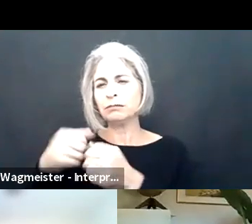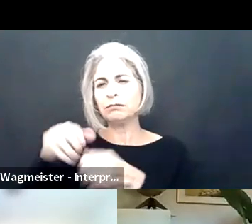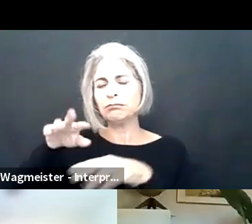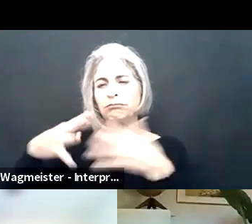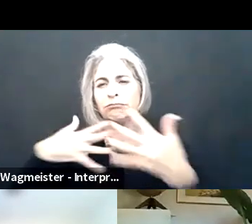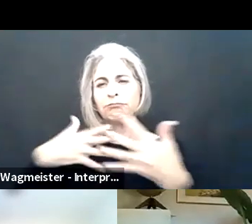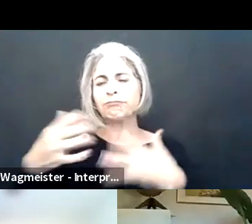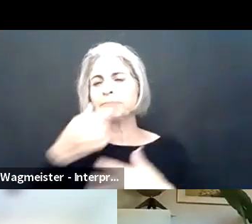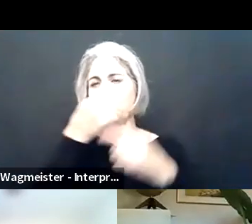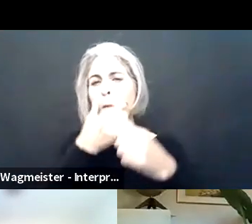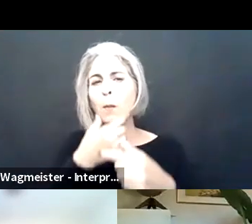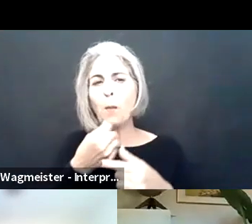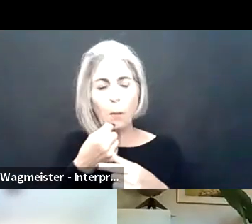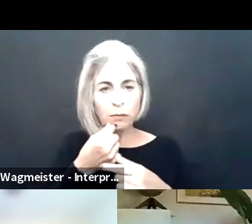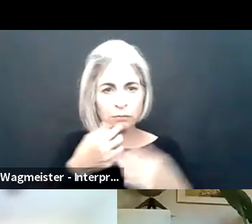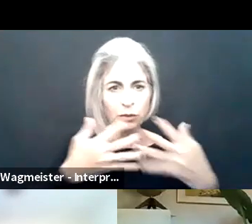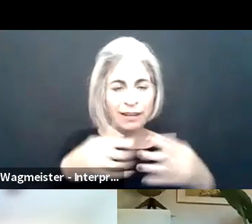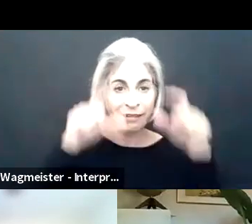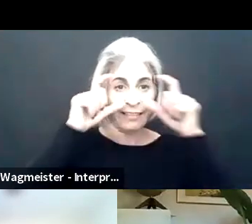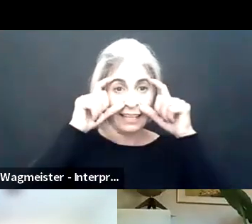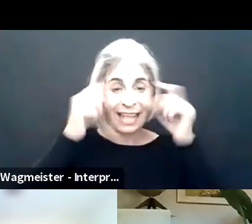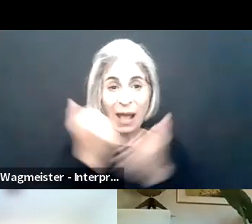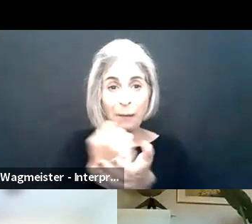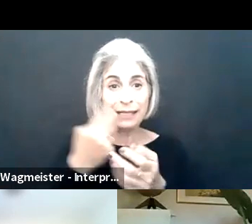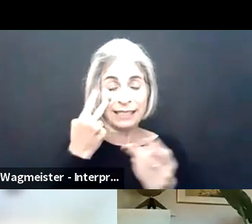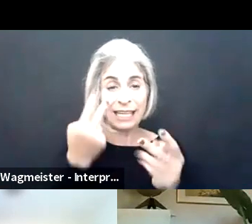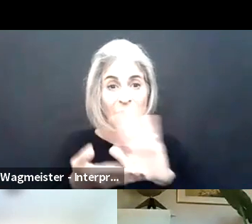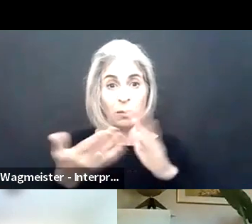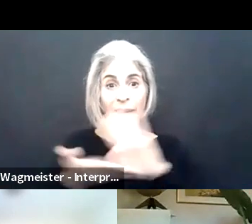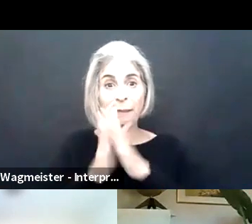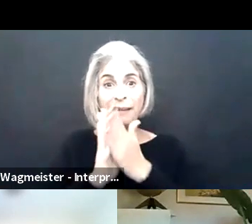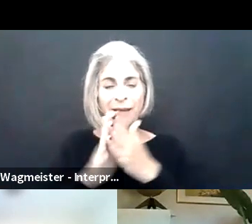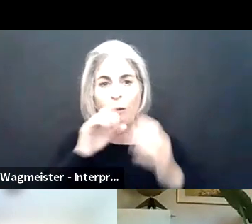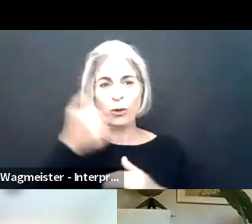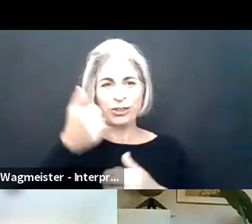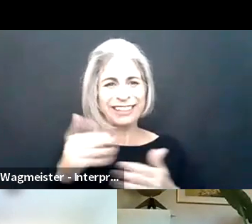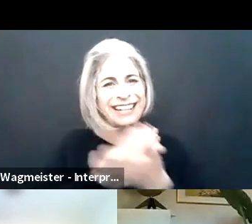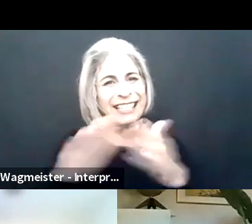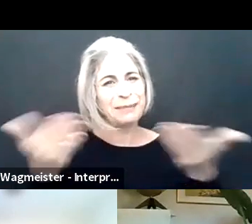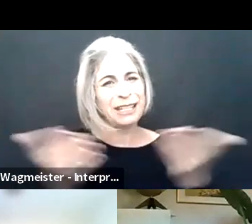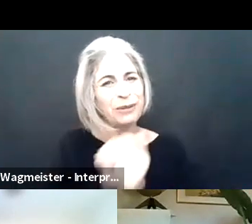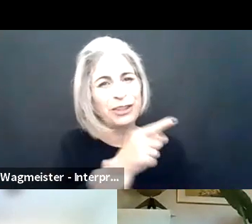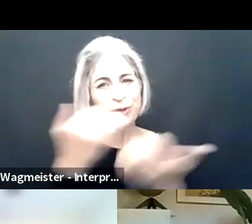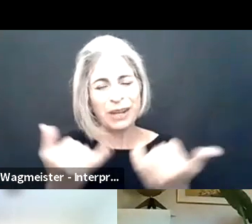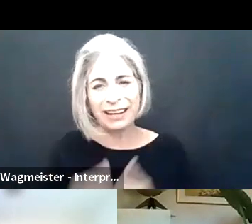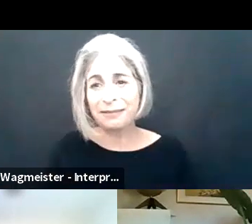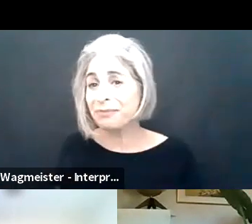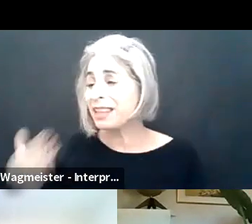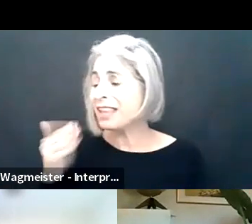of Labor, and I am a white male also middle aged with salt and pepper goatee age. and glasses that help me see better as I